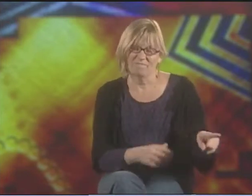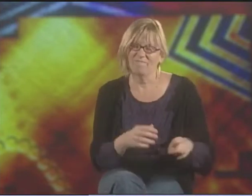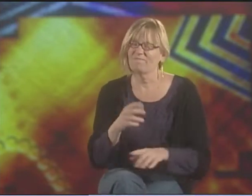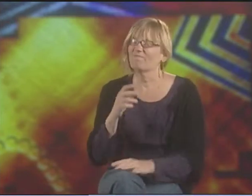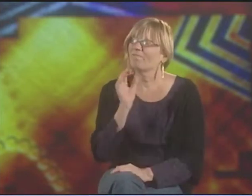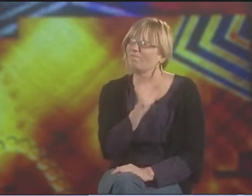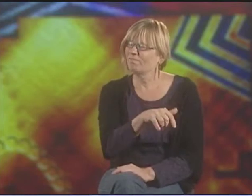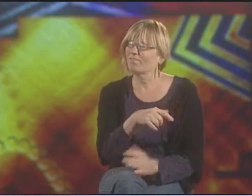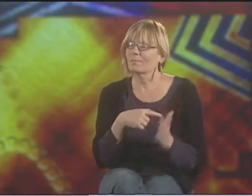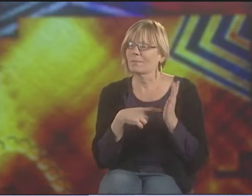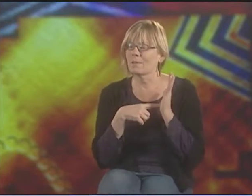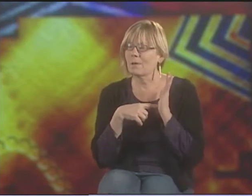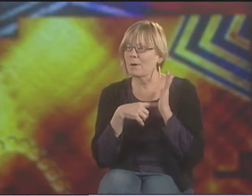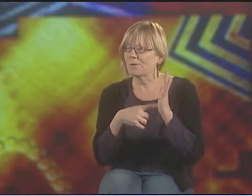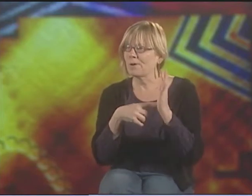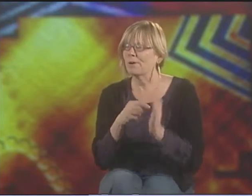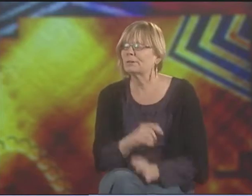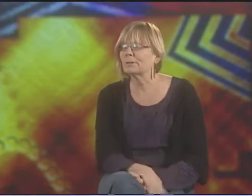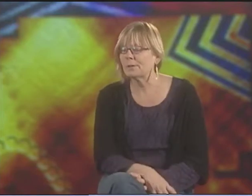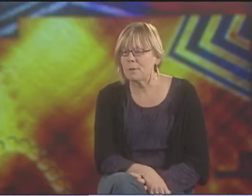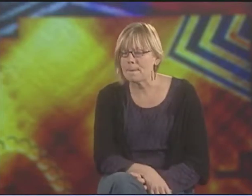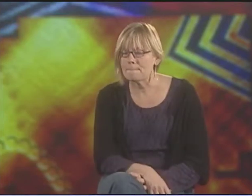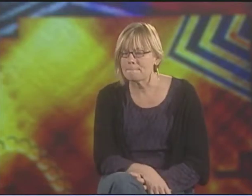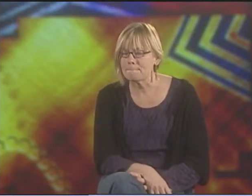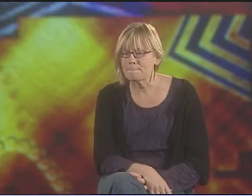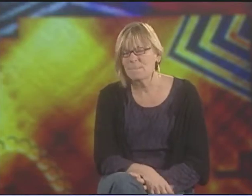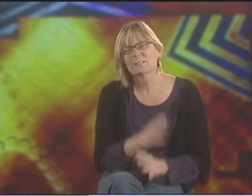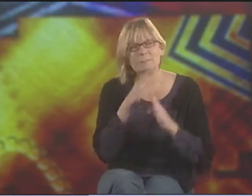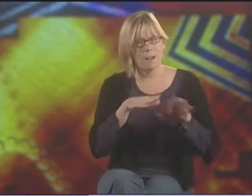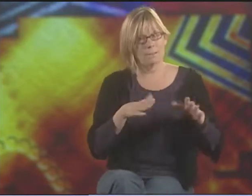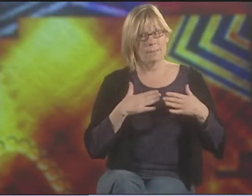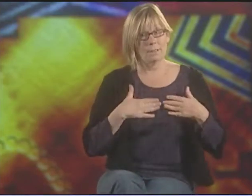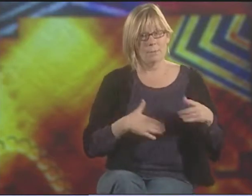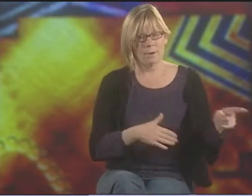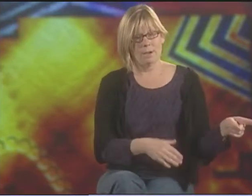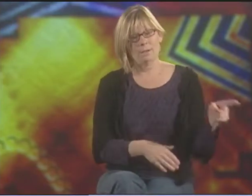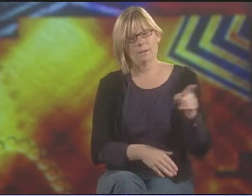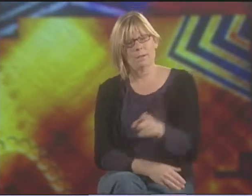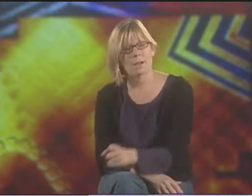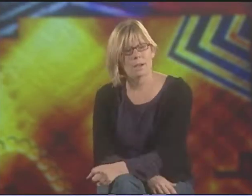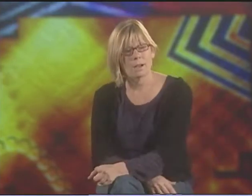WE'RE NOT HITTING YOU WITH RULERS. WE'RE JUST DOING SOMETHING THAT'S MORE GENTLE TO PUNISH YOU.